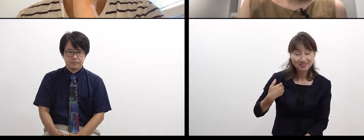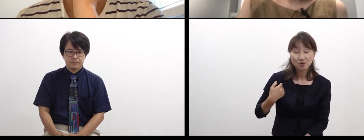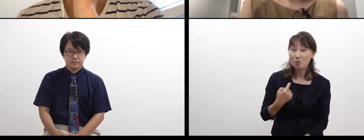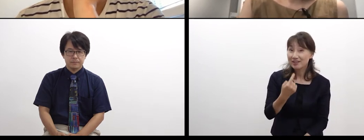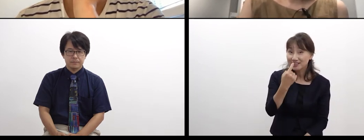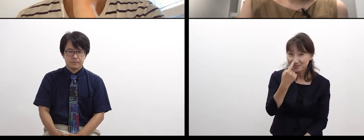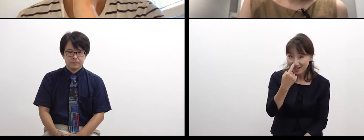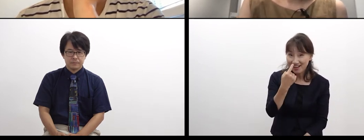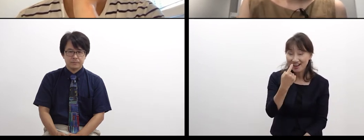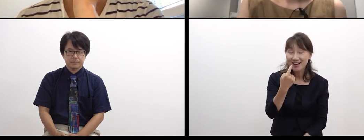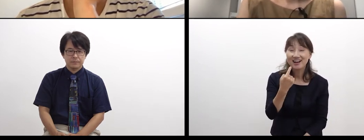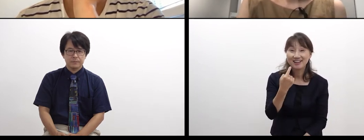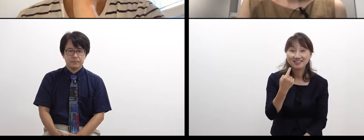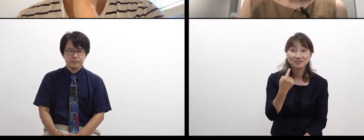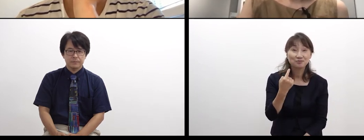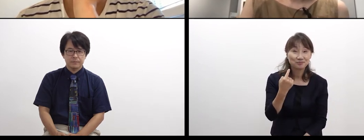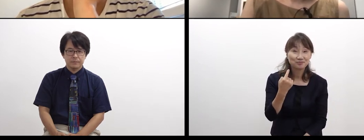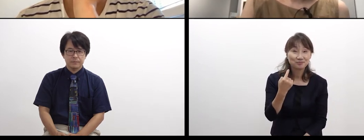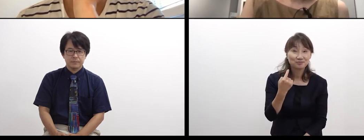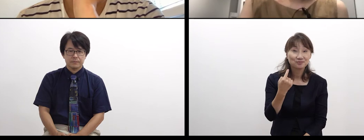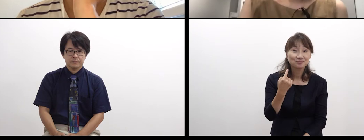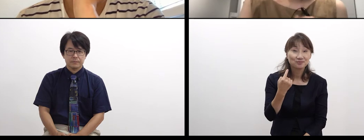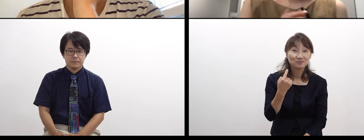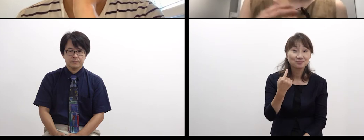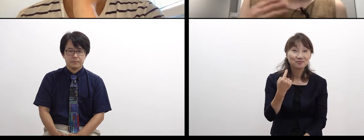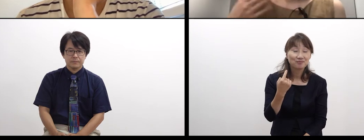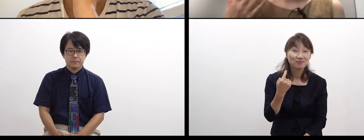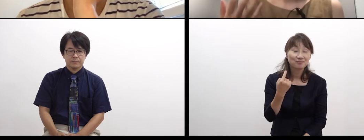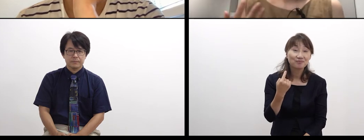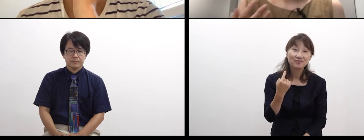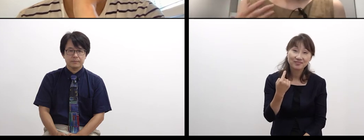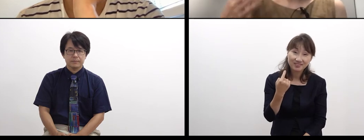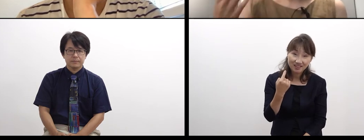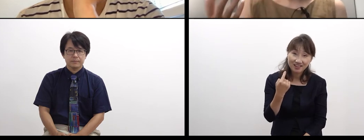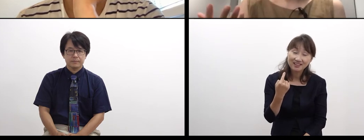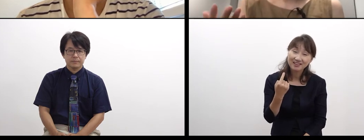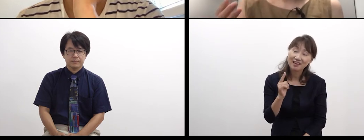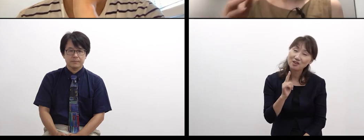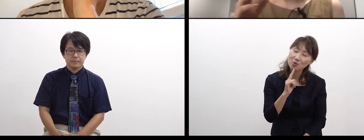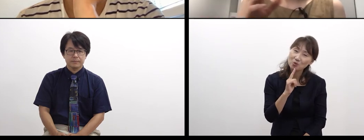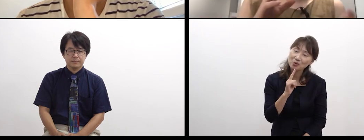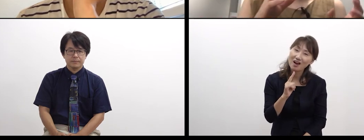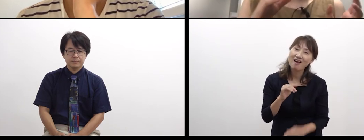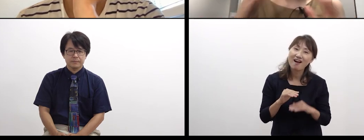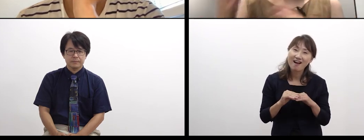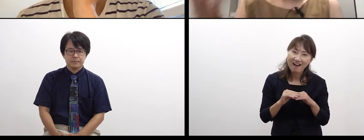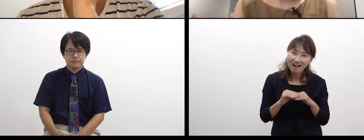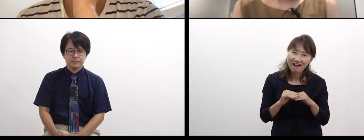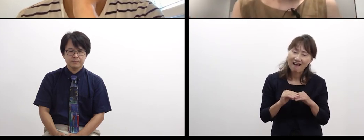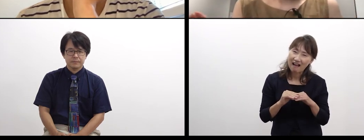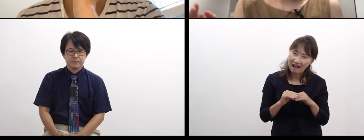not taking it as painful,